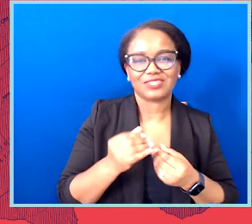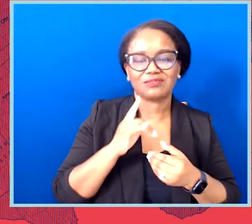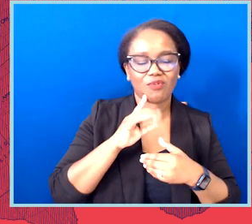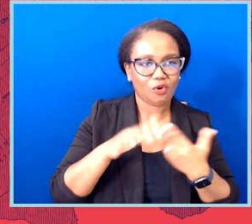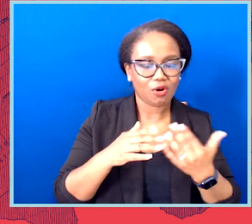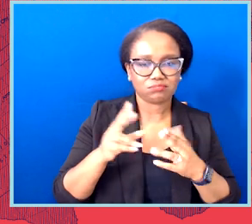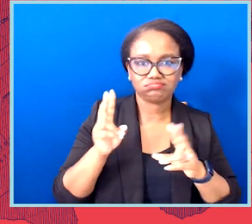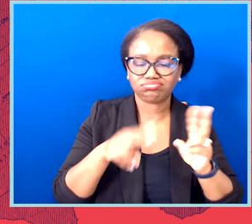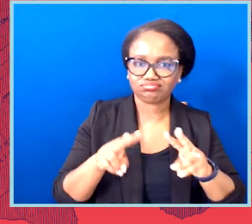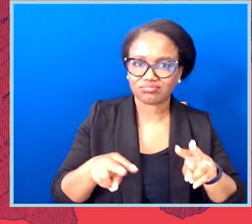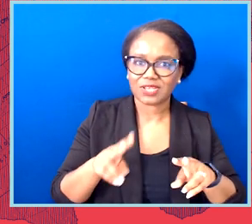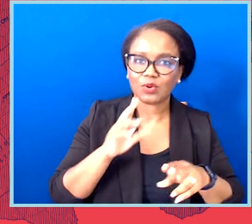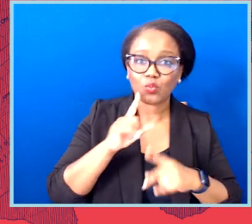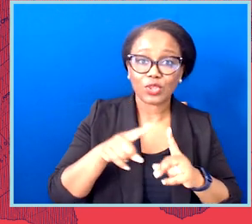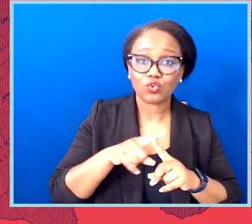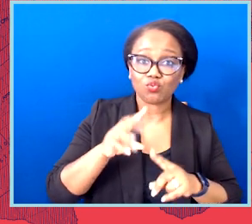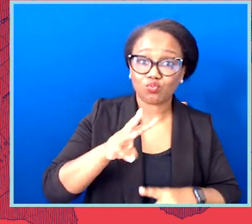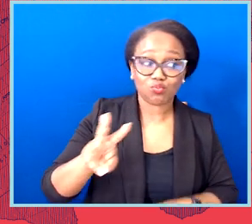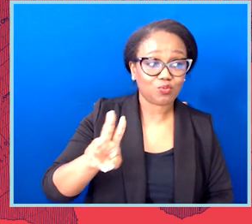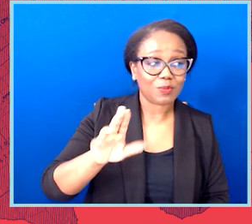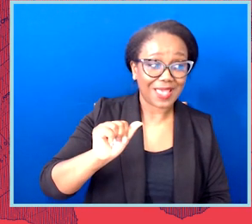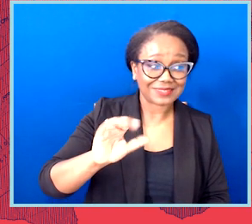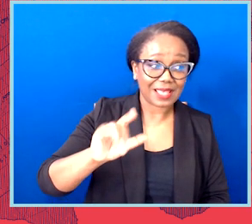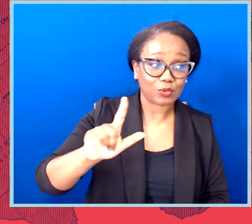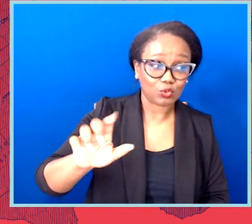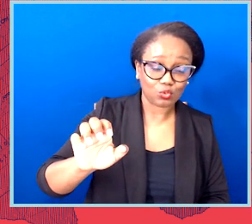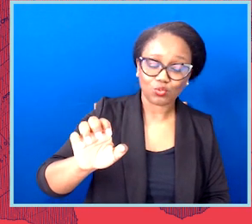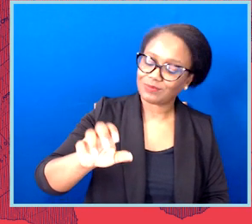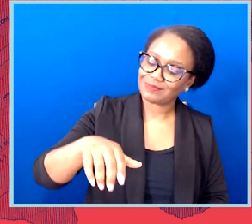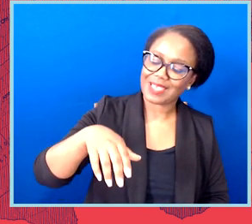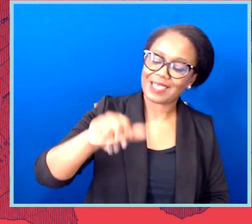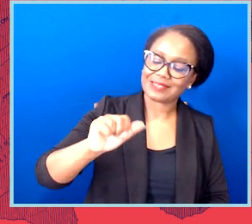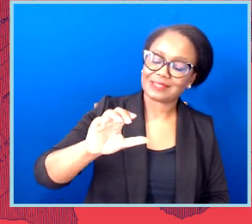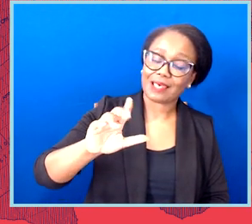how it can go wrong, what can be done about it, including some quick summaries of the